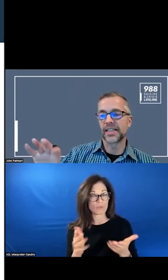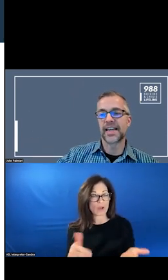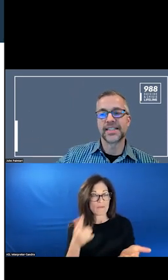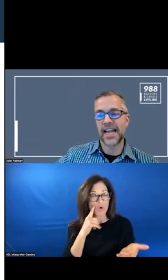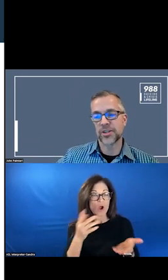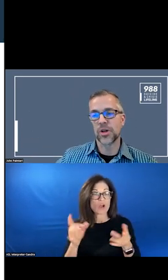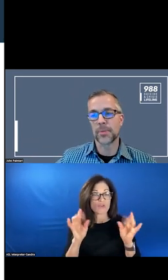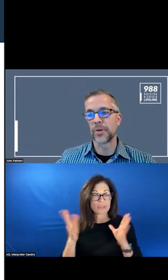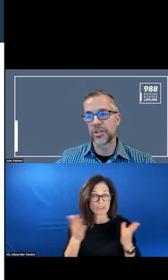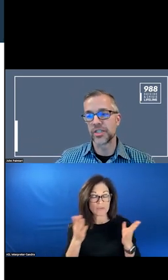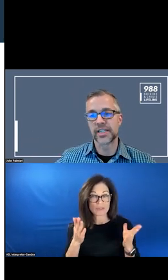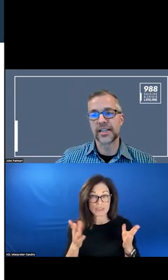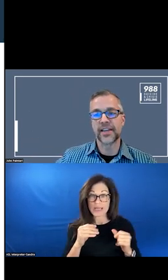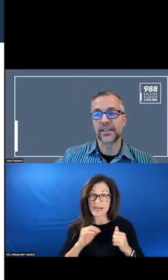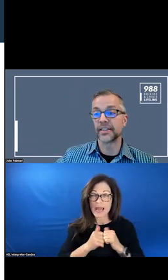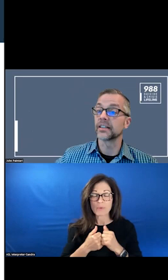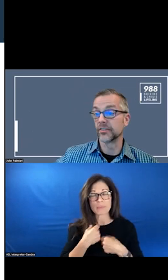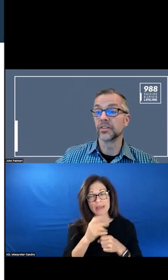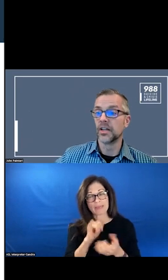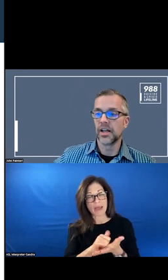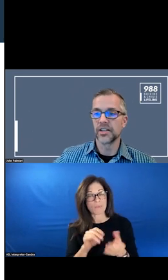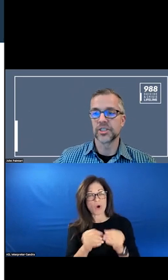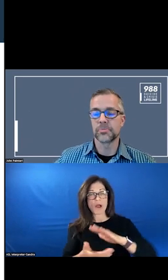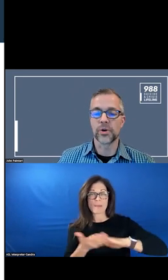TRANSLATE TO OPERATIONS AT THE CLINICAL LEVEL TO SUPPORT